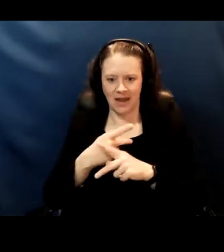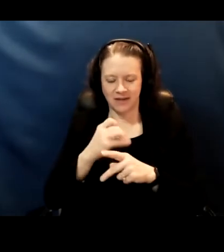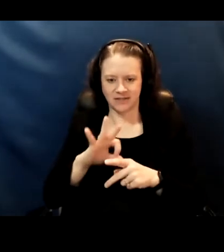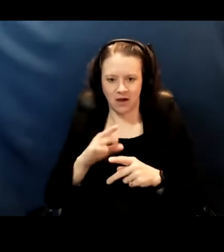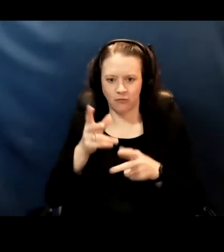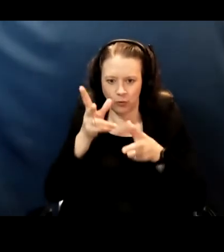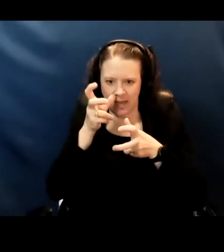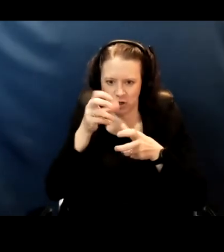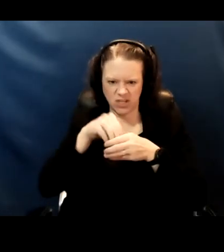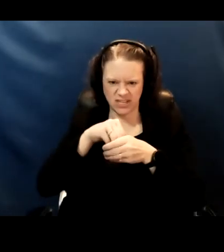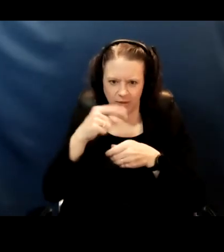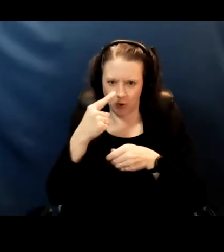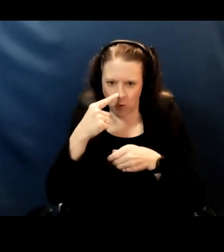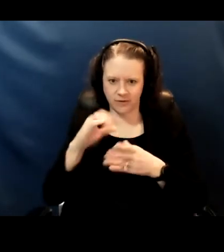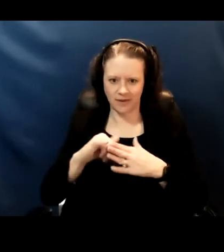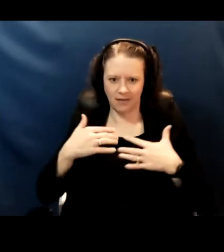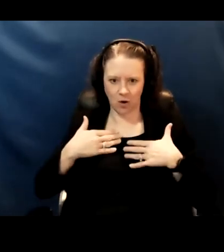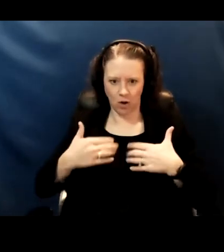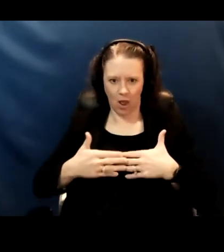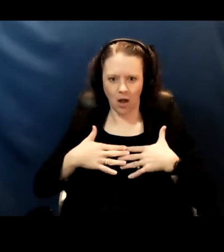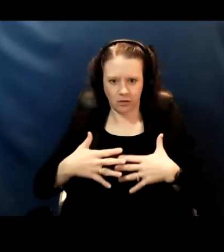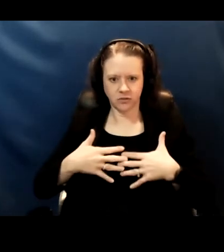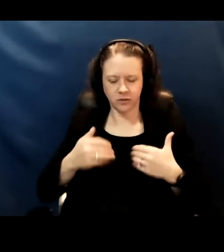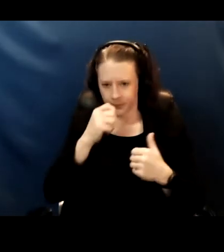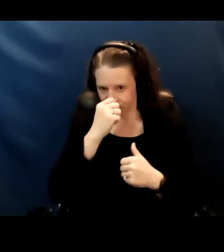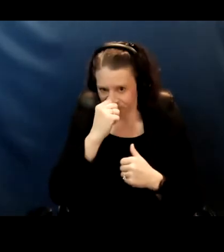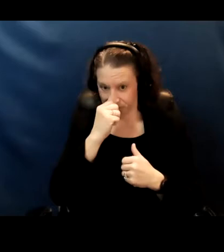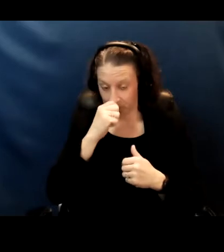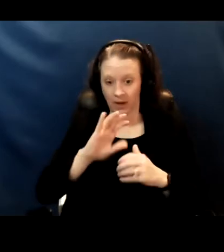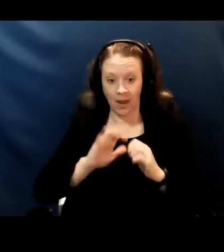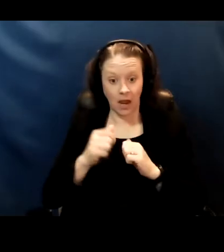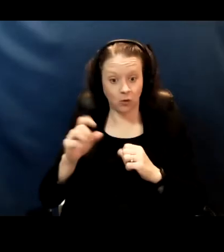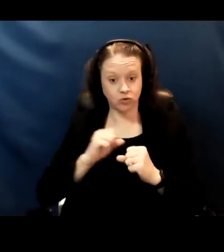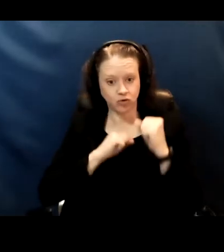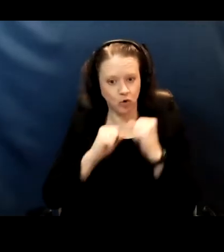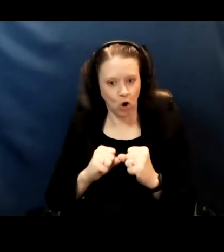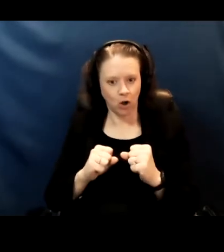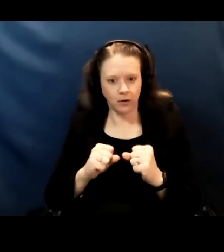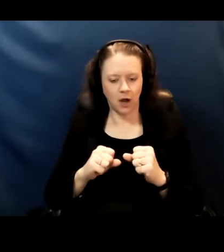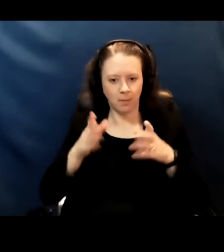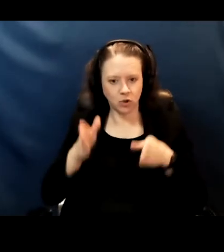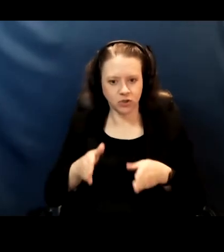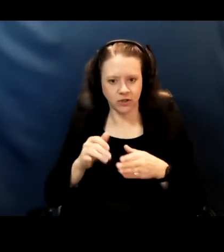and they have in their lungs, the strength that they have when they cough, and their size,